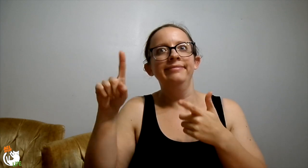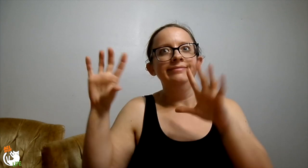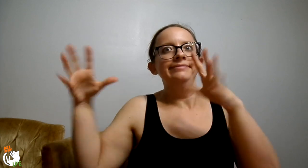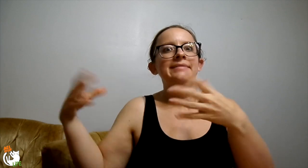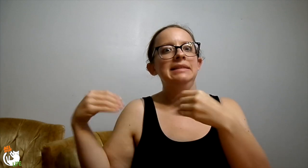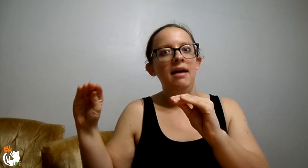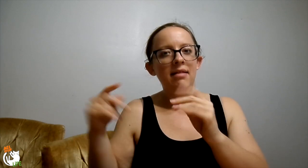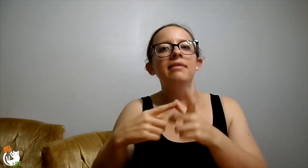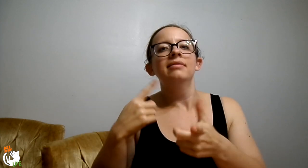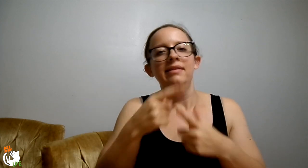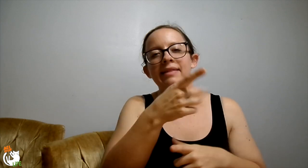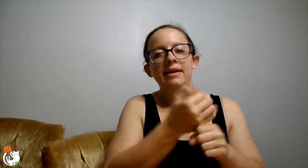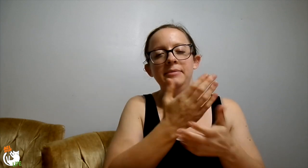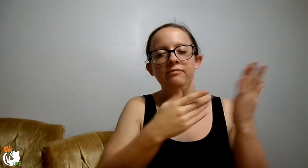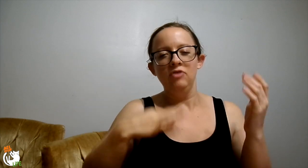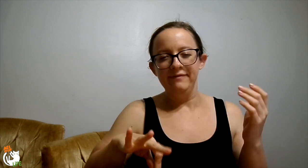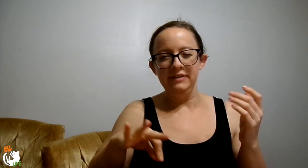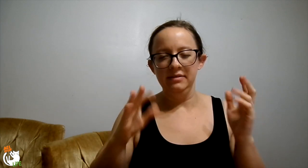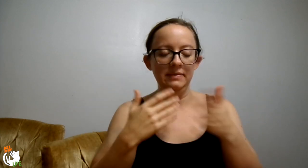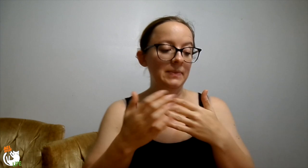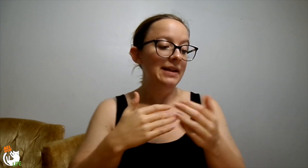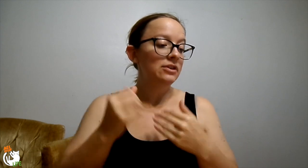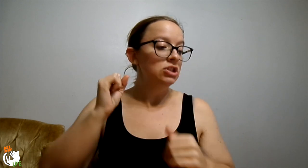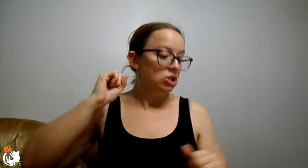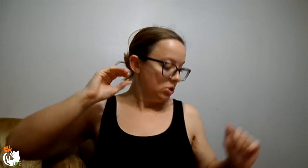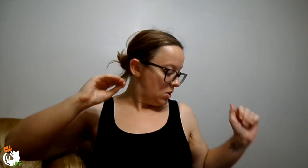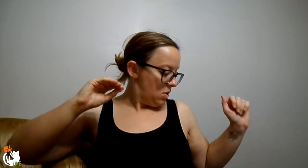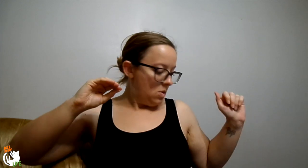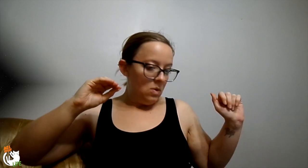and then the company sells them and the people get part of the profit.